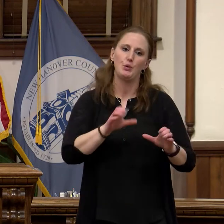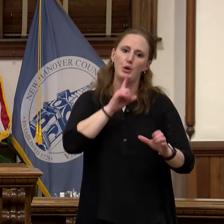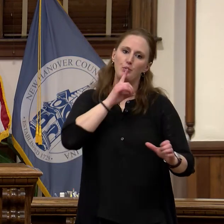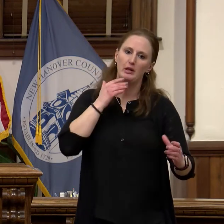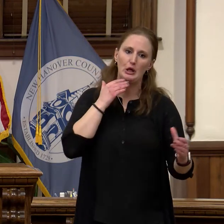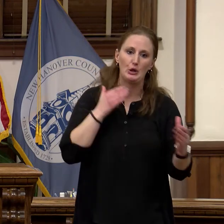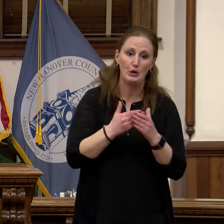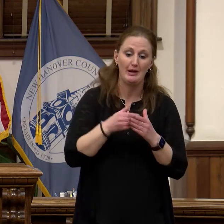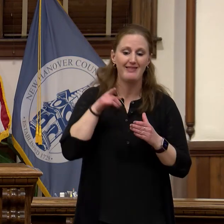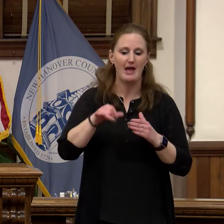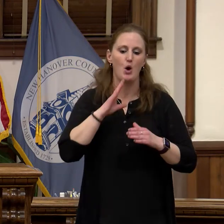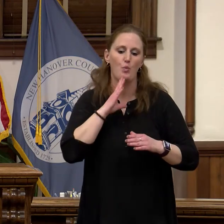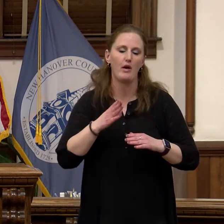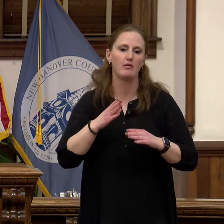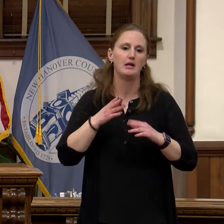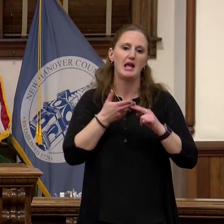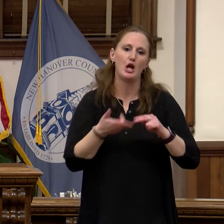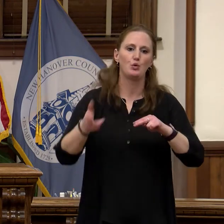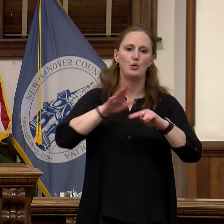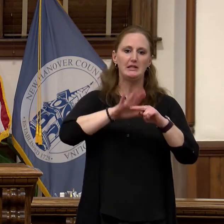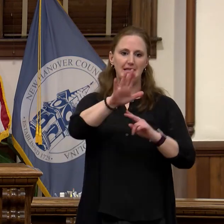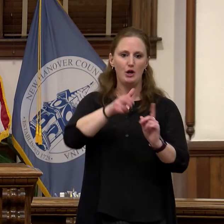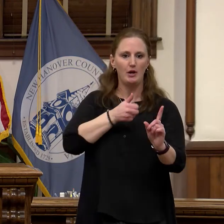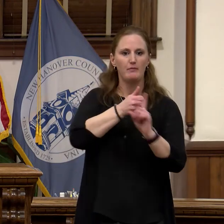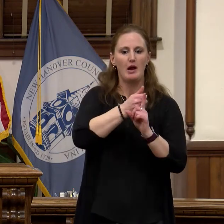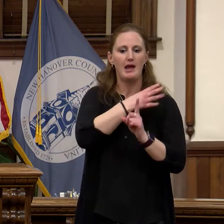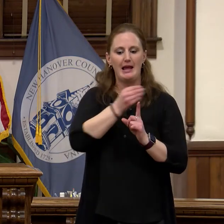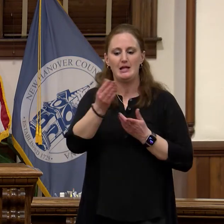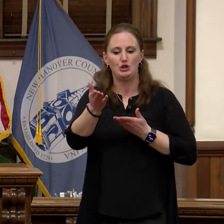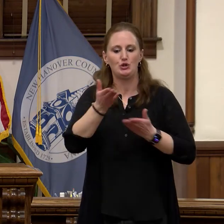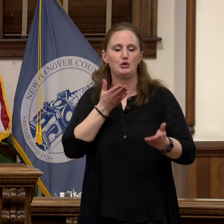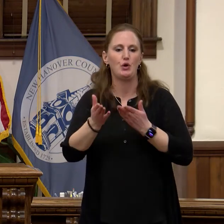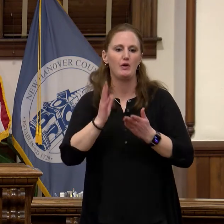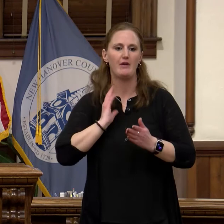efforts to serve our older adults even more if you haven't stopped by the